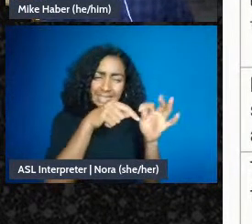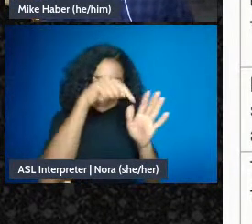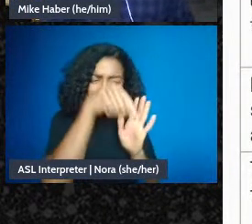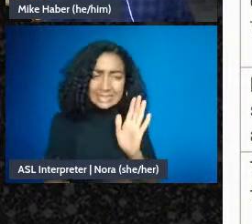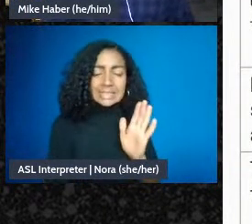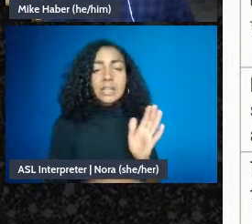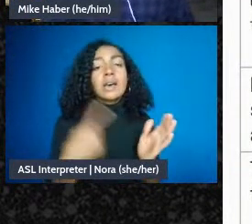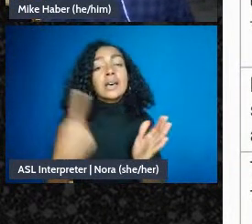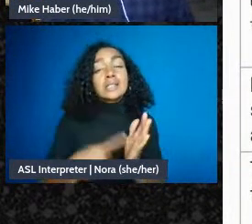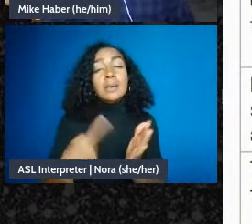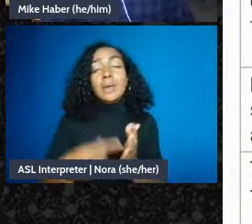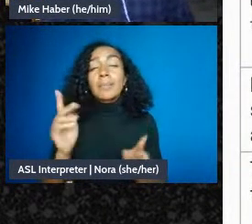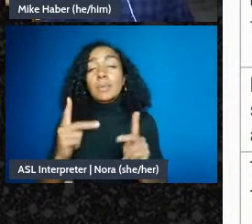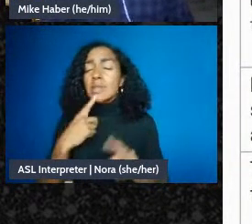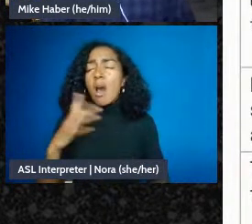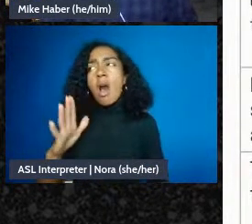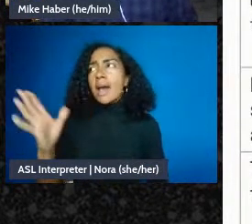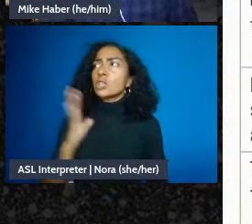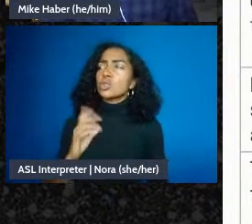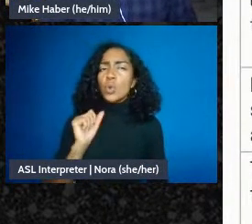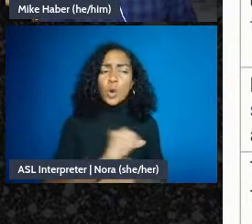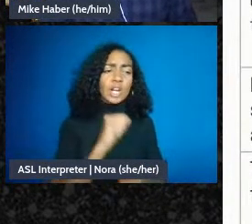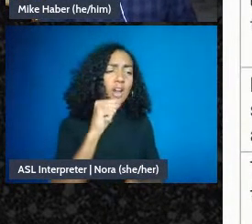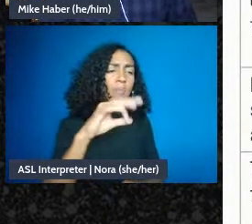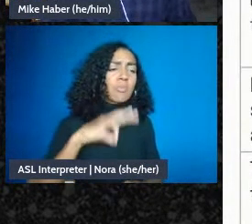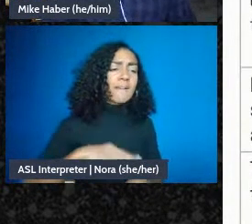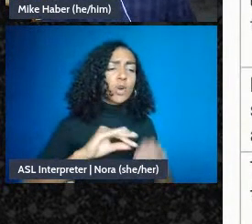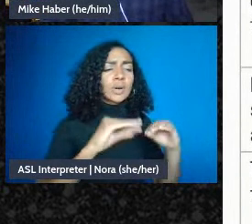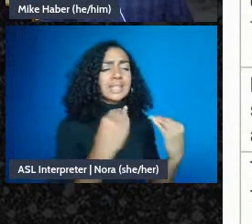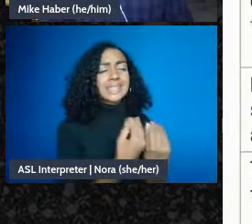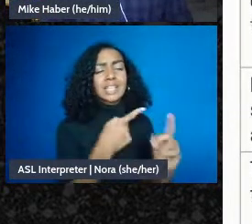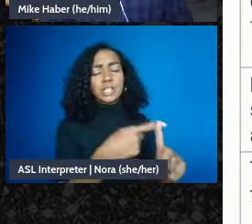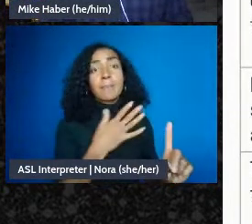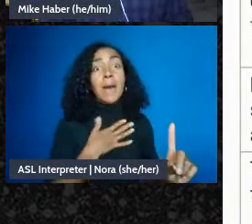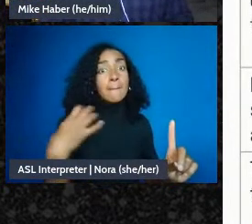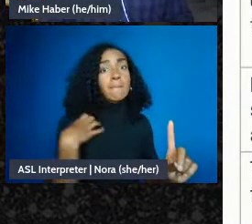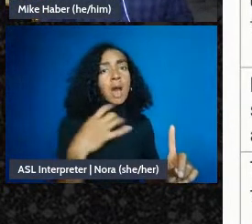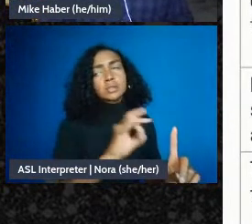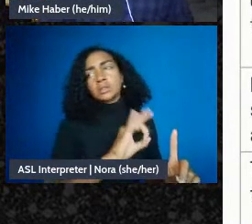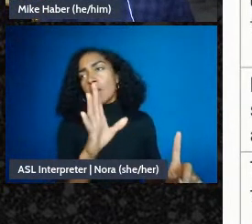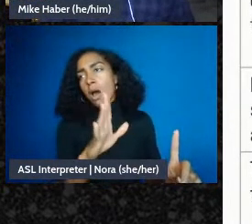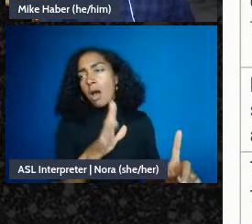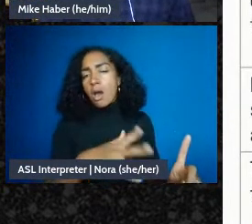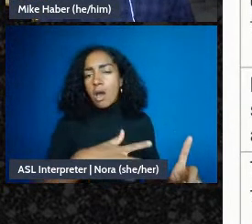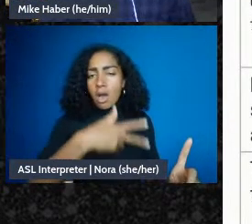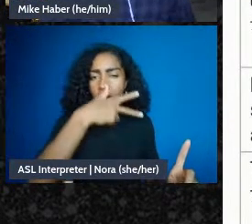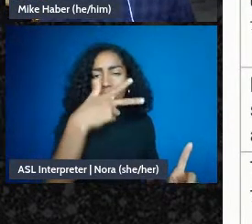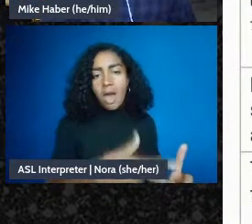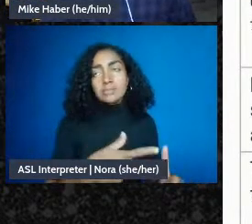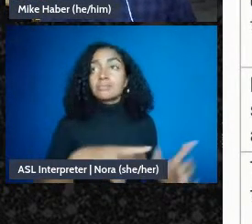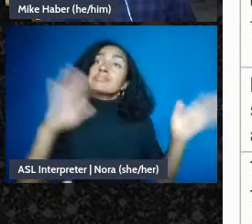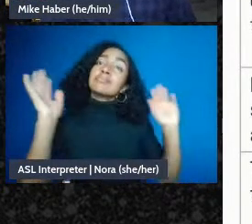non-profit and my boss is a jerk non-profit industrial complex, but then we assume that,